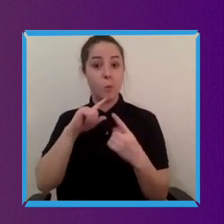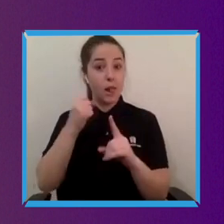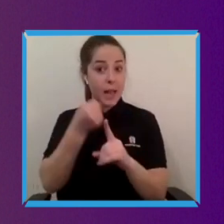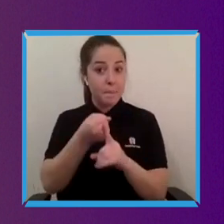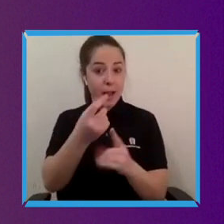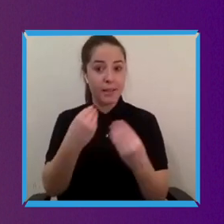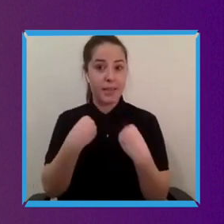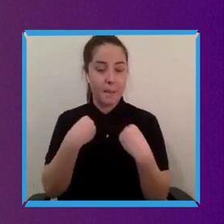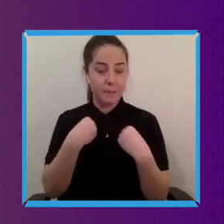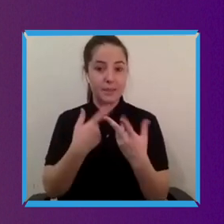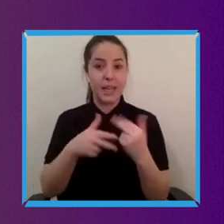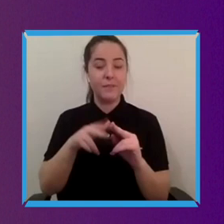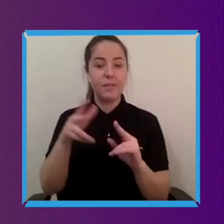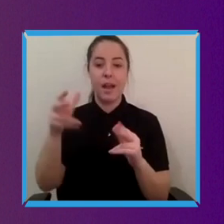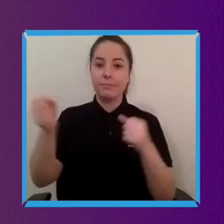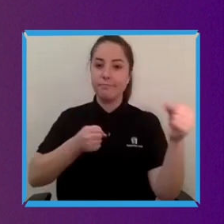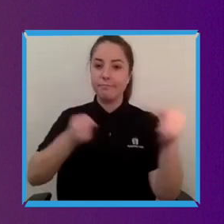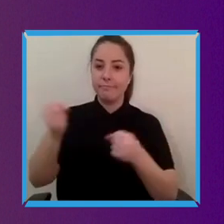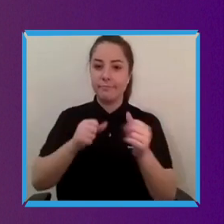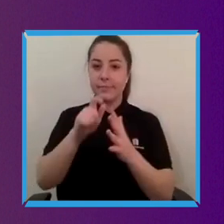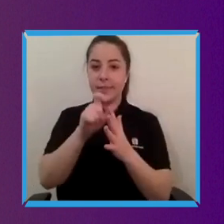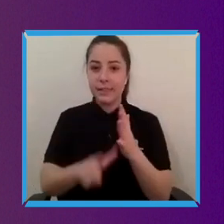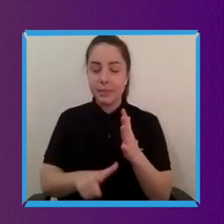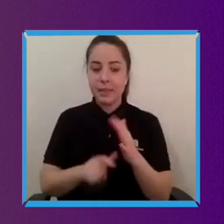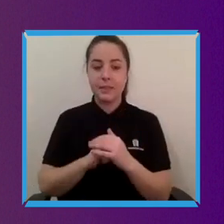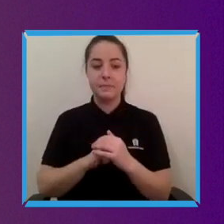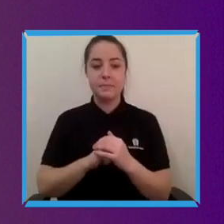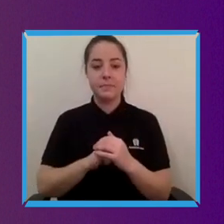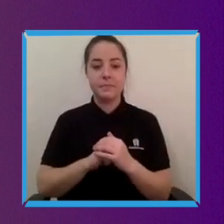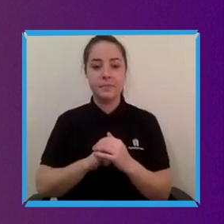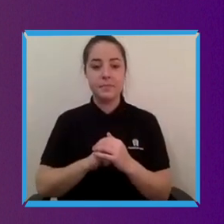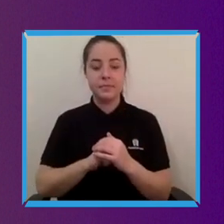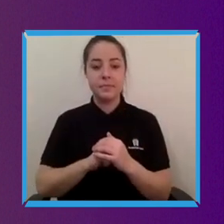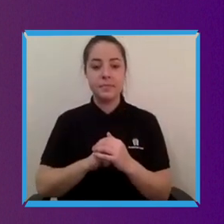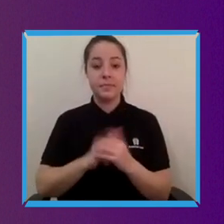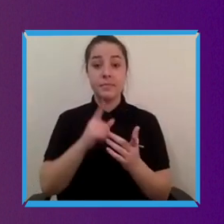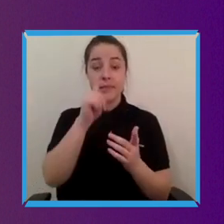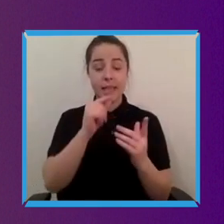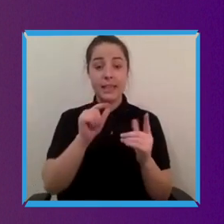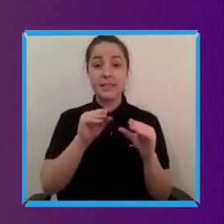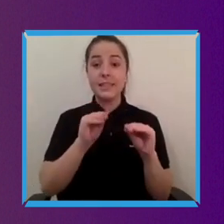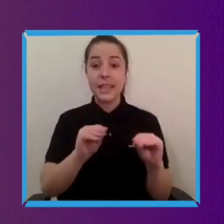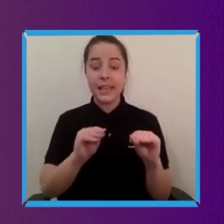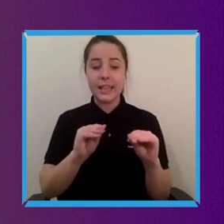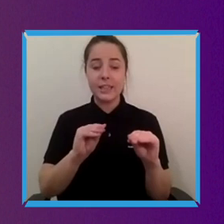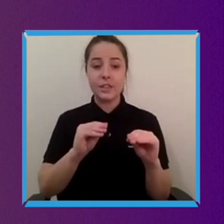the working environment. They teach tolerance, resilience, commitment to improvement and then we also had Gail